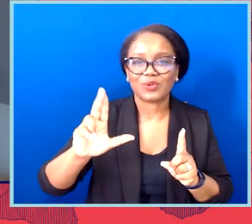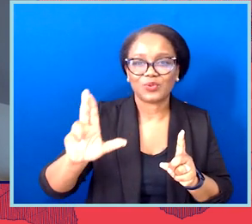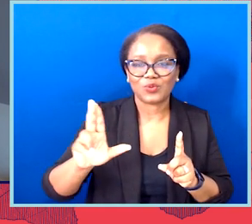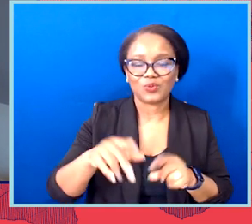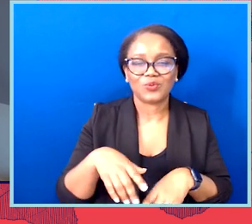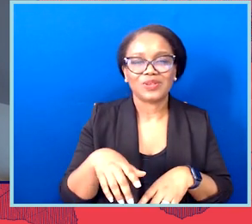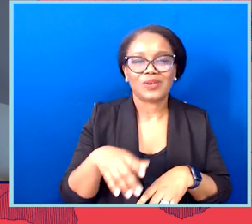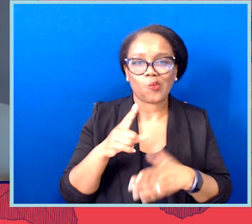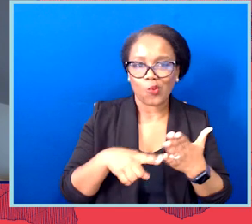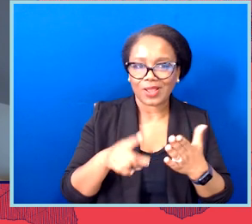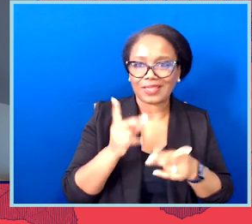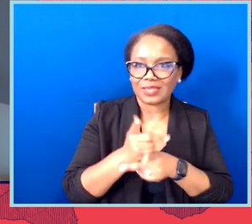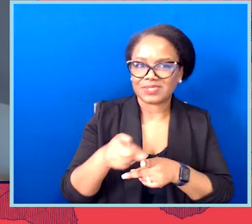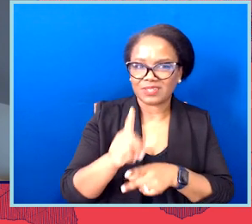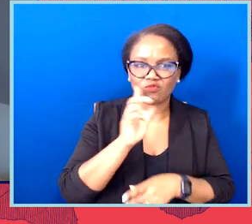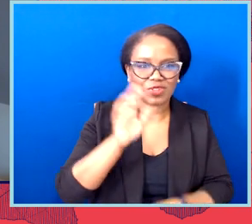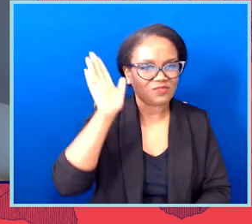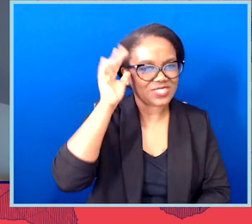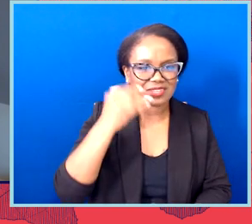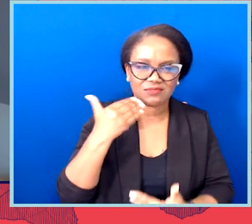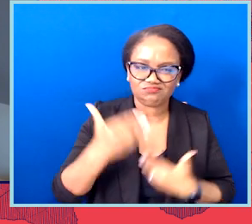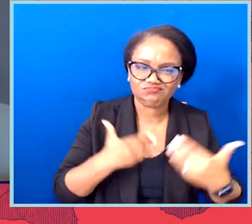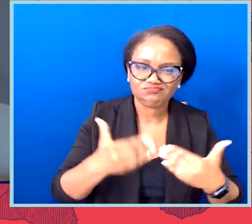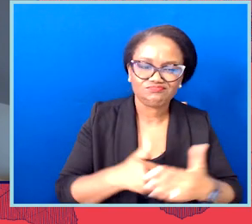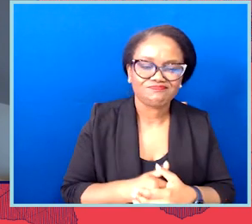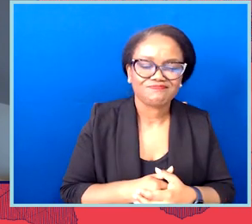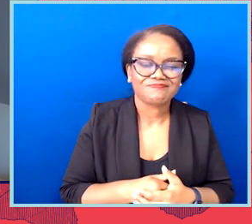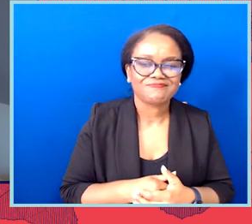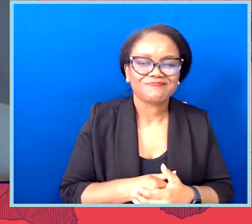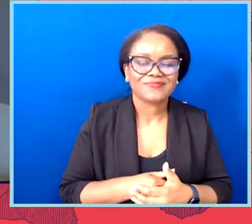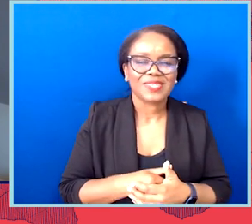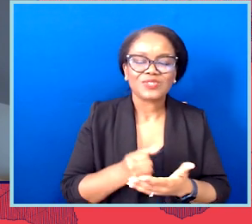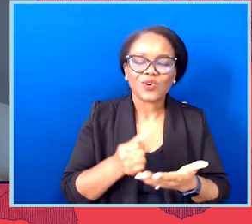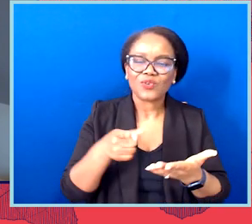As leaders of the movement who have to work on these issues day in and day out through